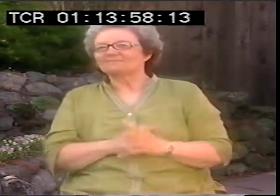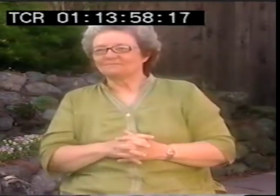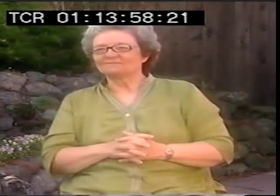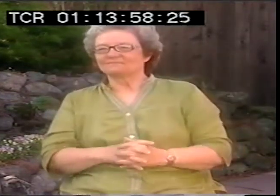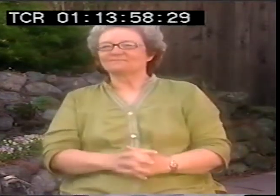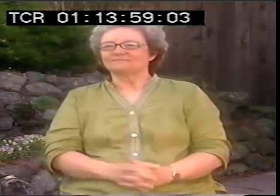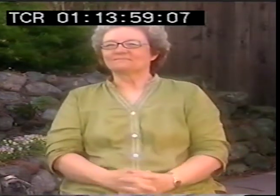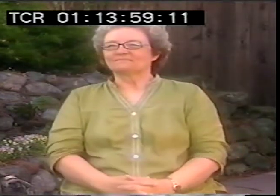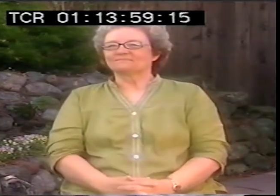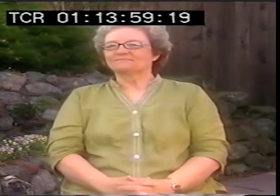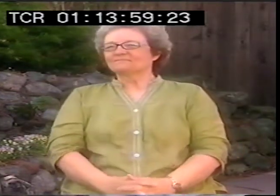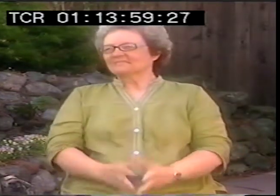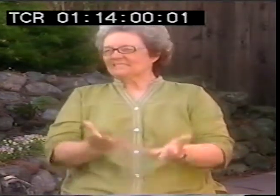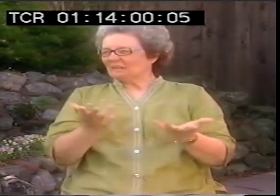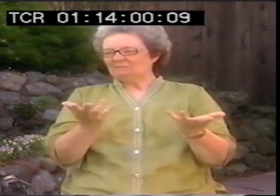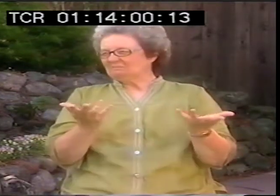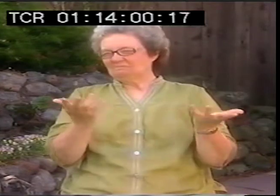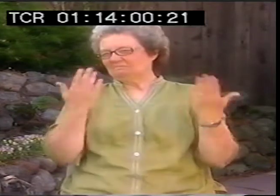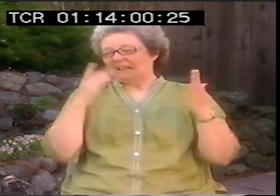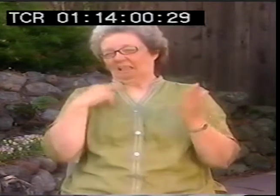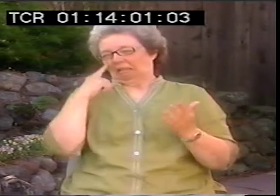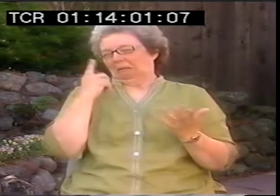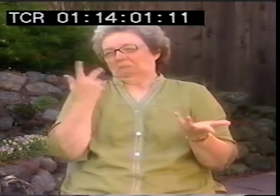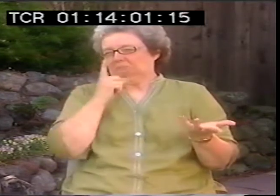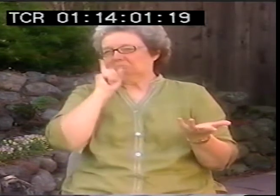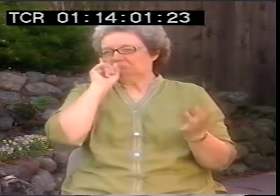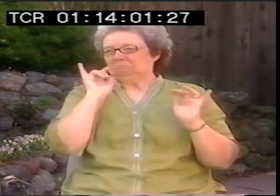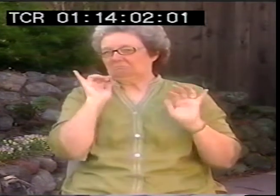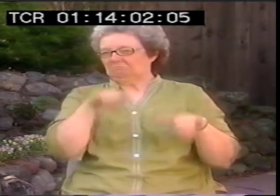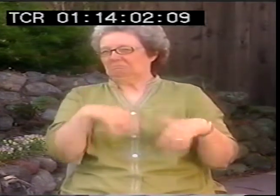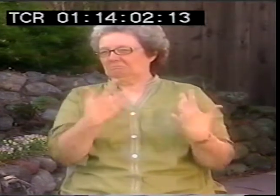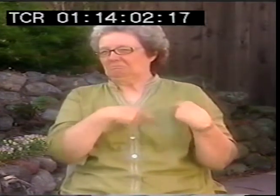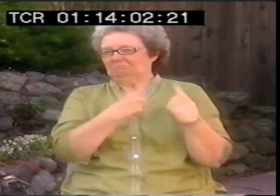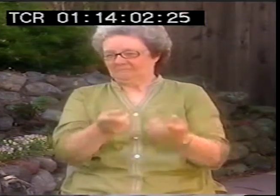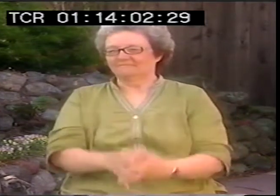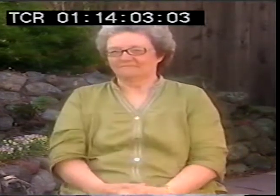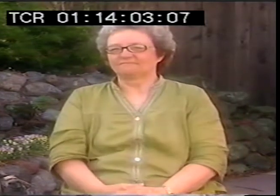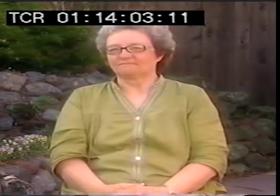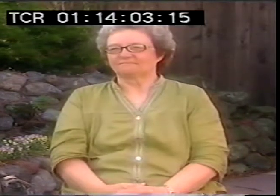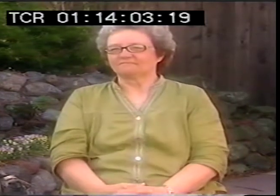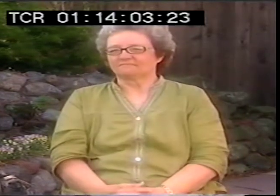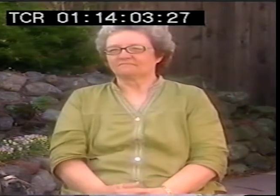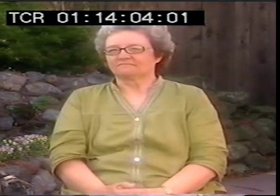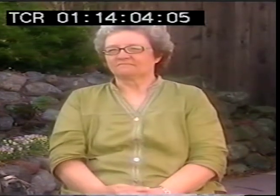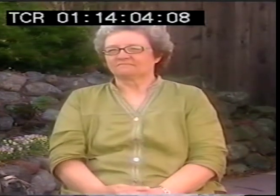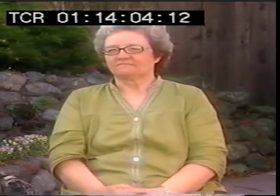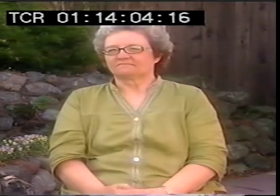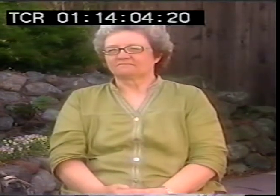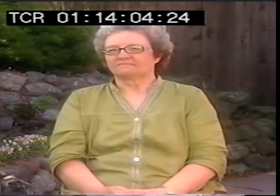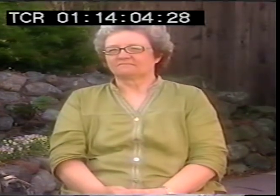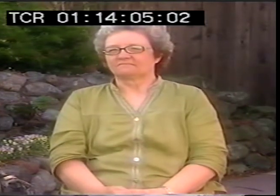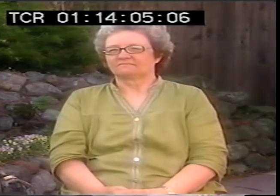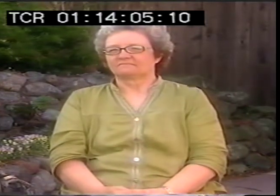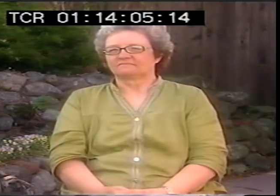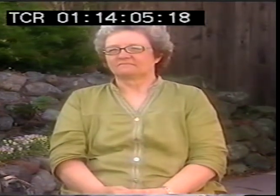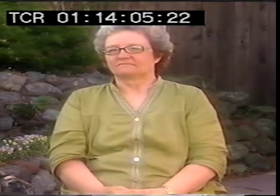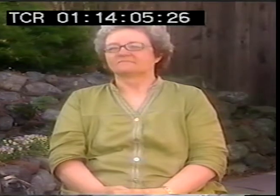But it's murky. Who knows? I mean there were no tests at that time, so we don't really know. I mean, I think I was probably born deaf.